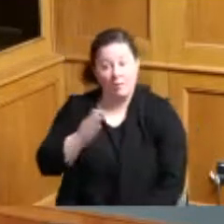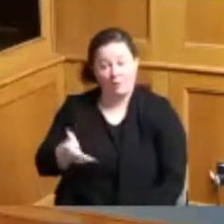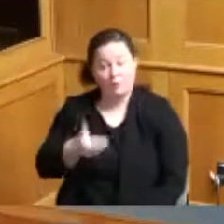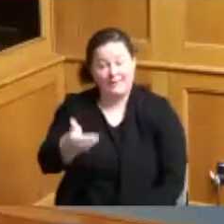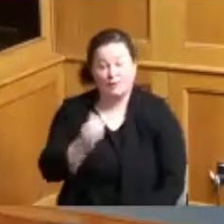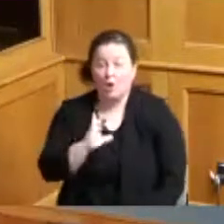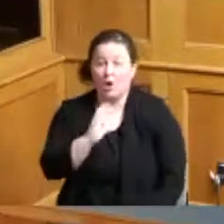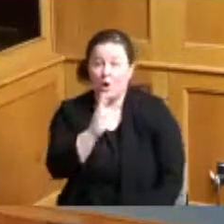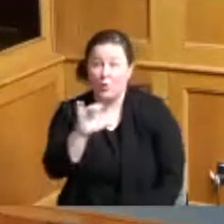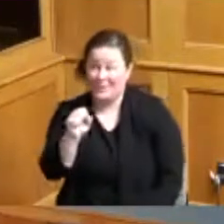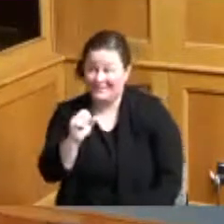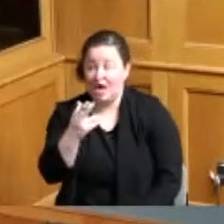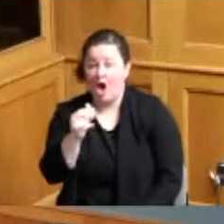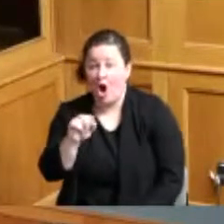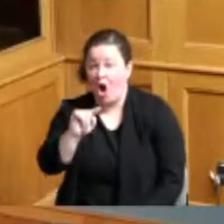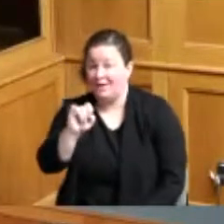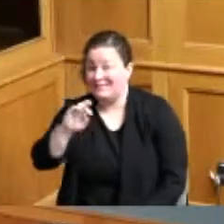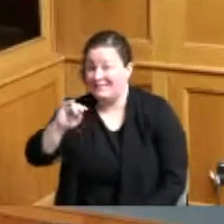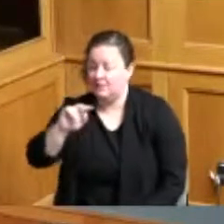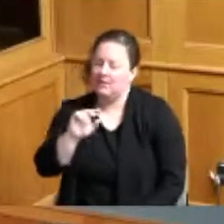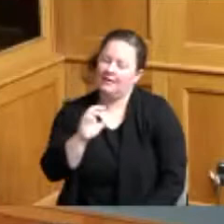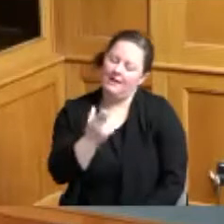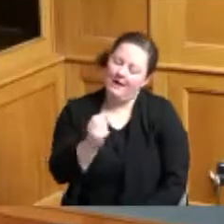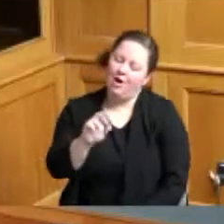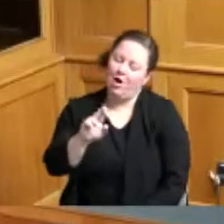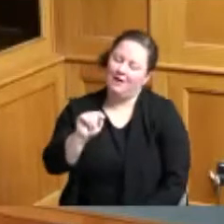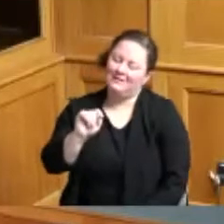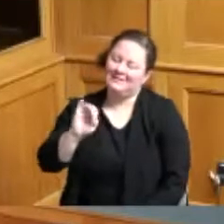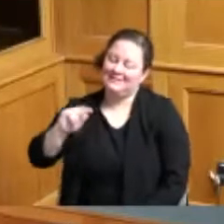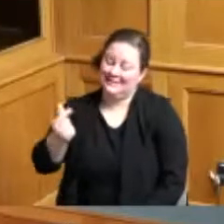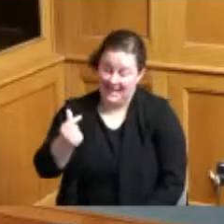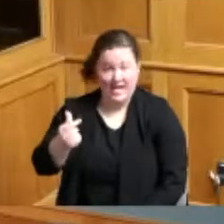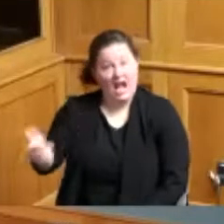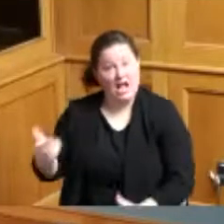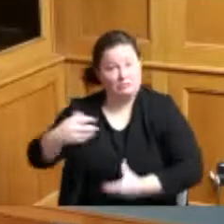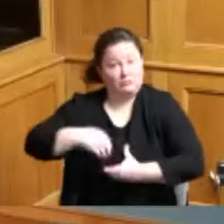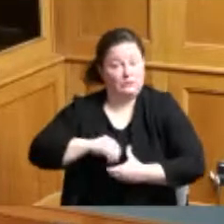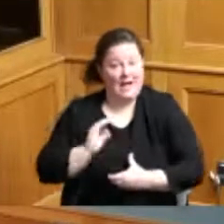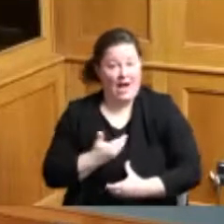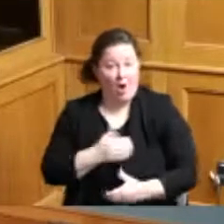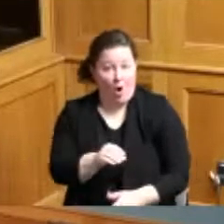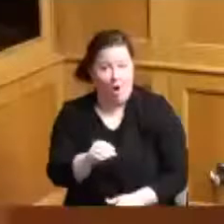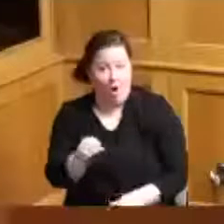office as the public affairs director he's in the audience welcome Chris I did walk him around so